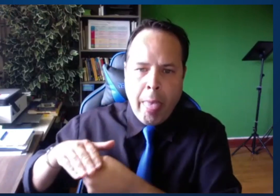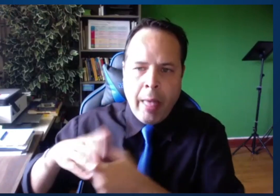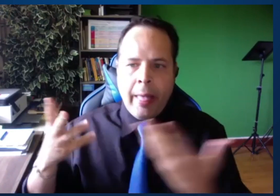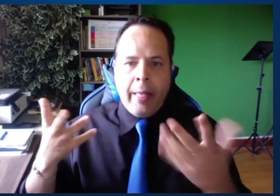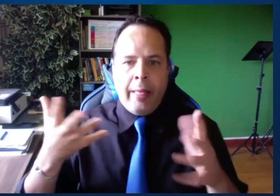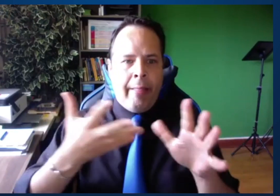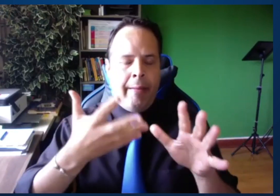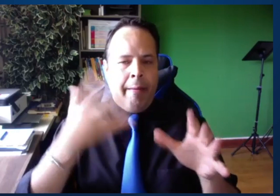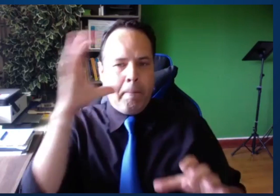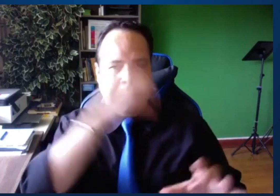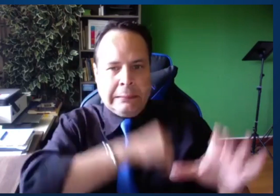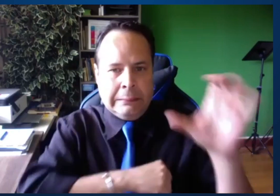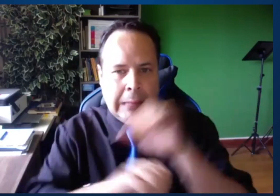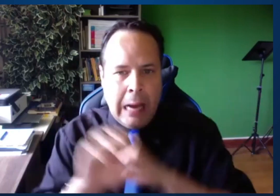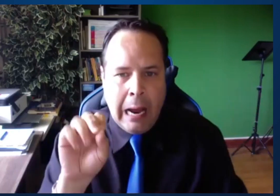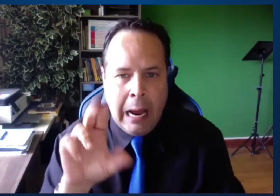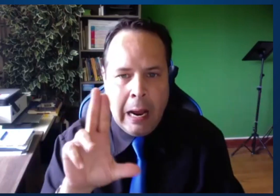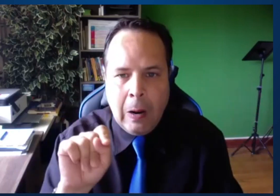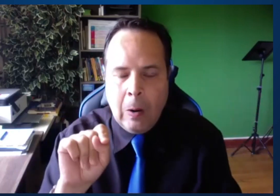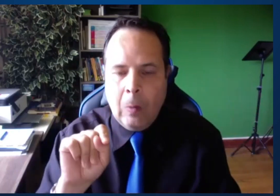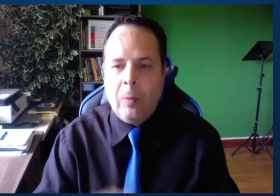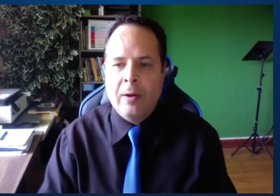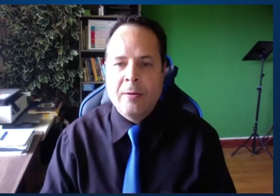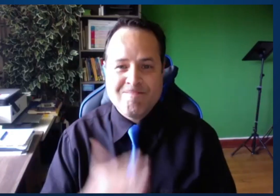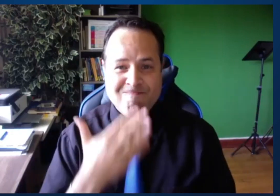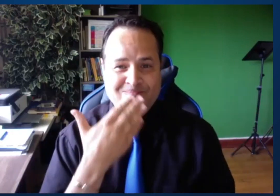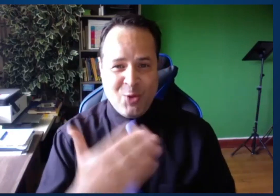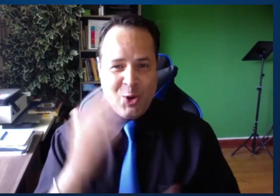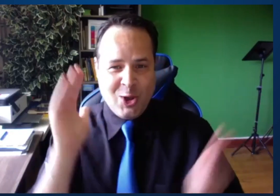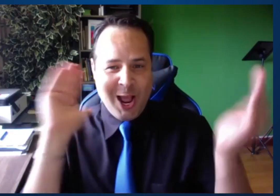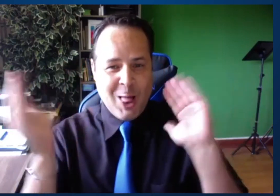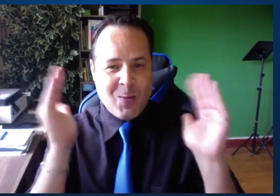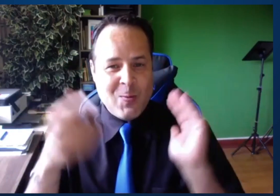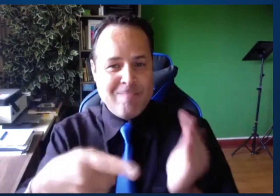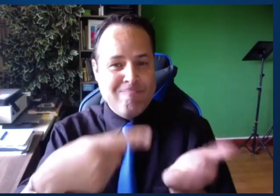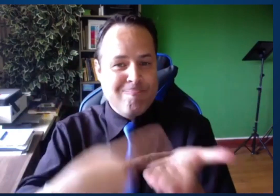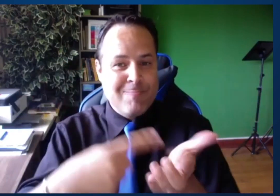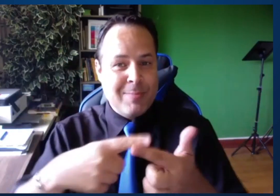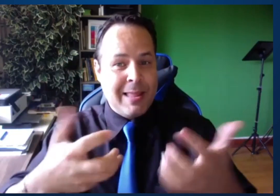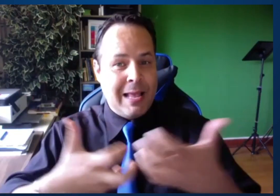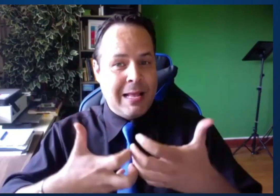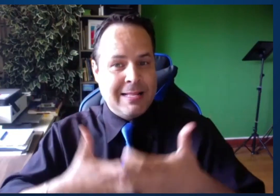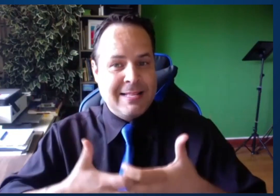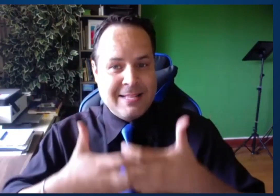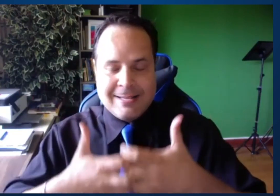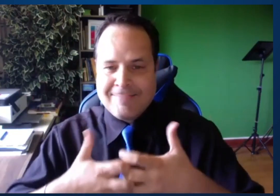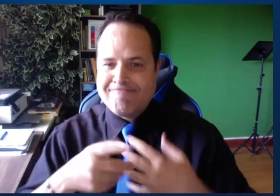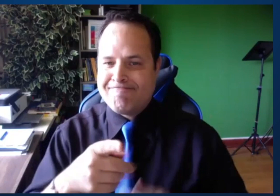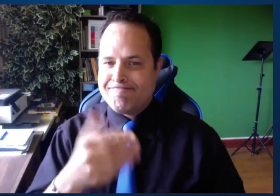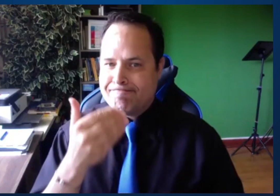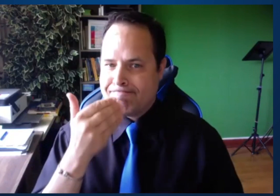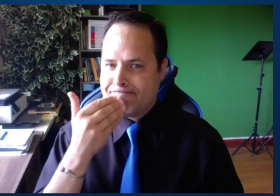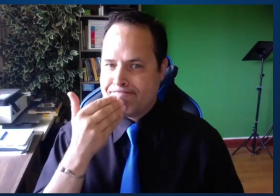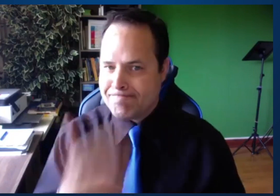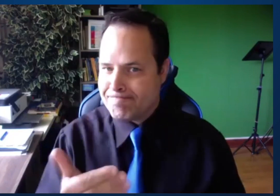The struggles that they have having learning deprivation, the language that they have and their processes of learning.